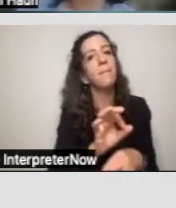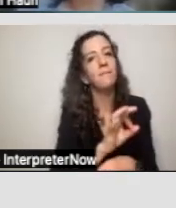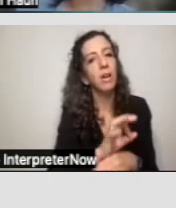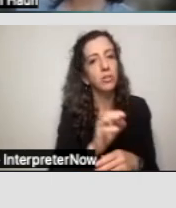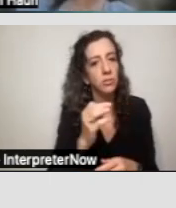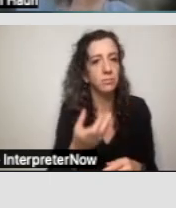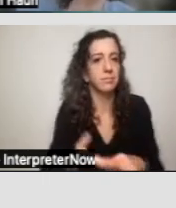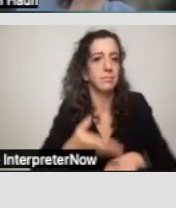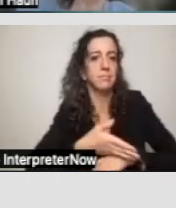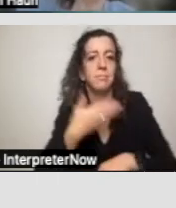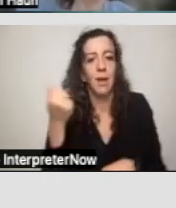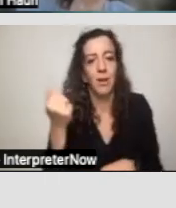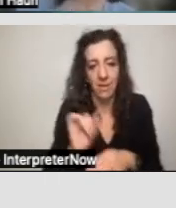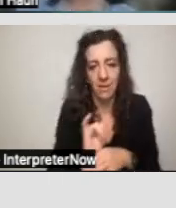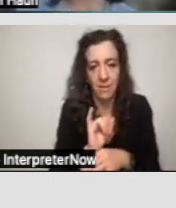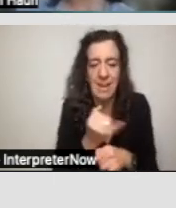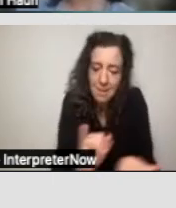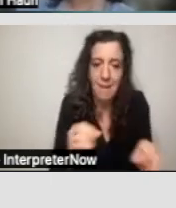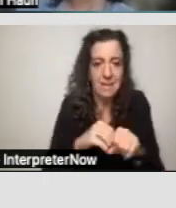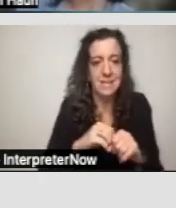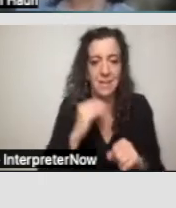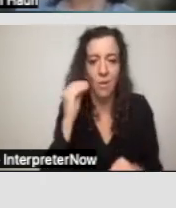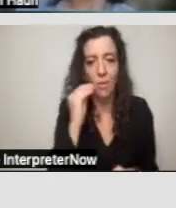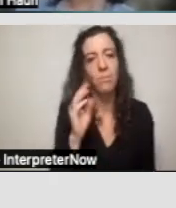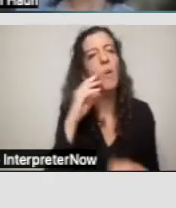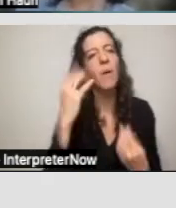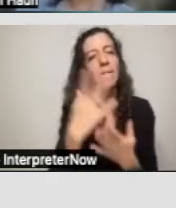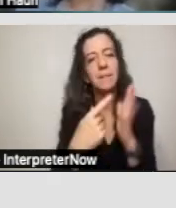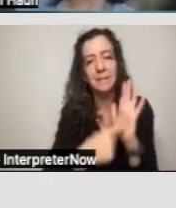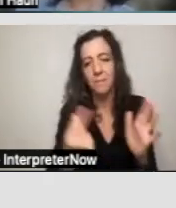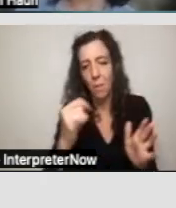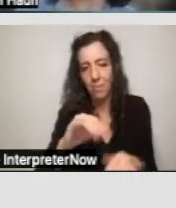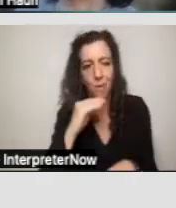We'll give you some examples. Next slide.